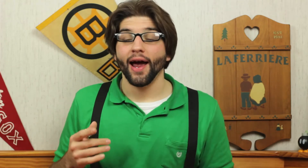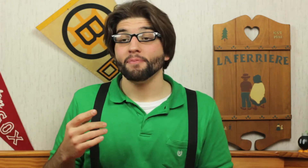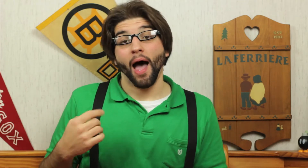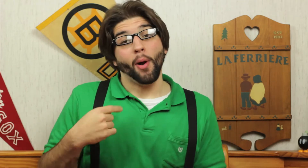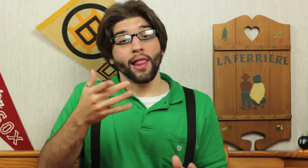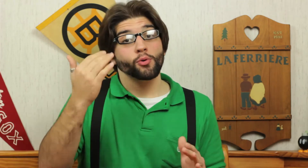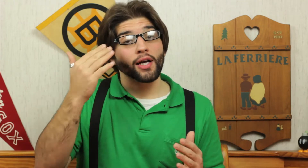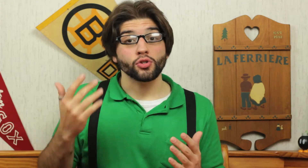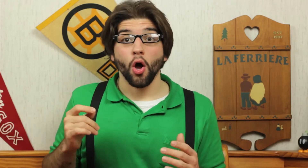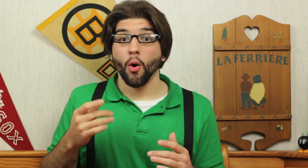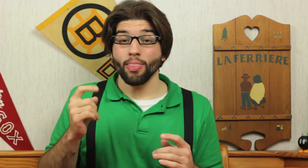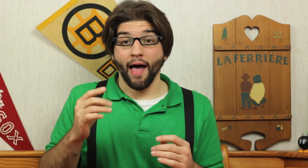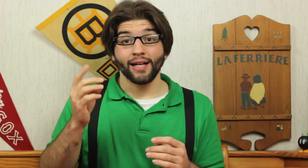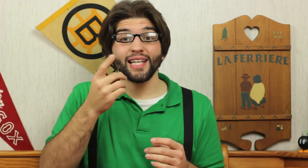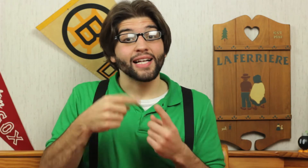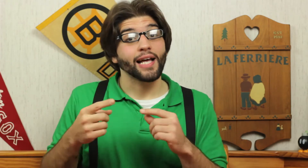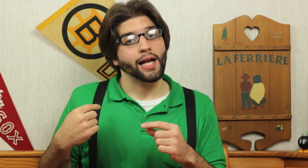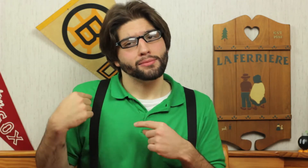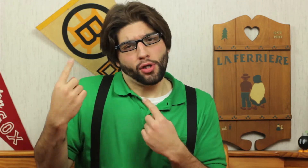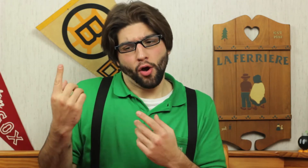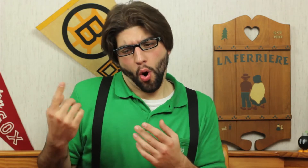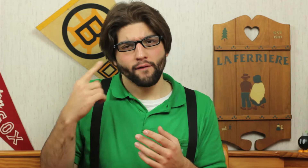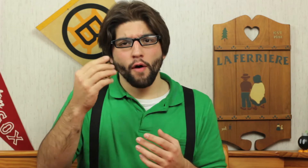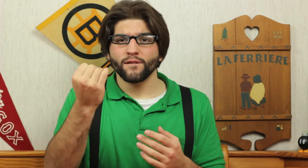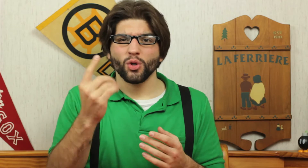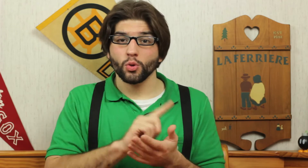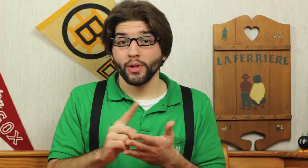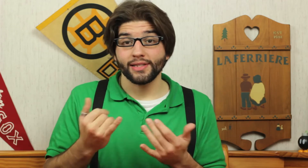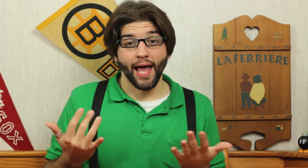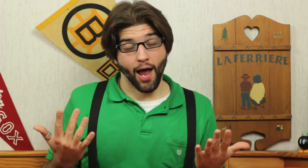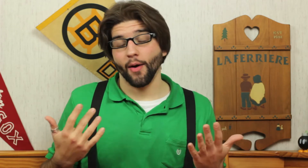I want to let you guys know that Dine & Sign has been going on for the past 14 weeks now.